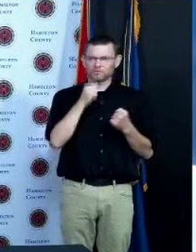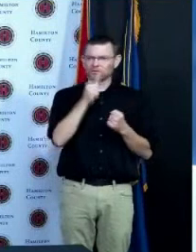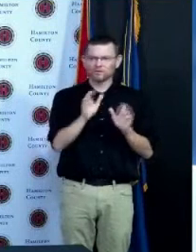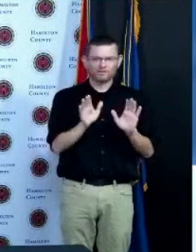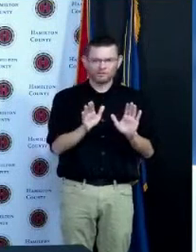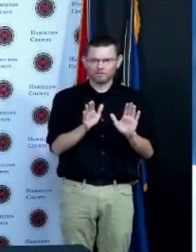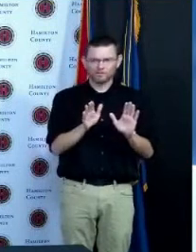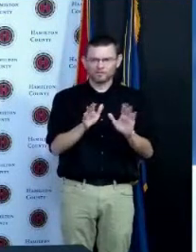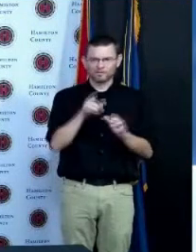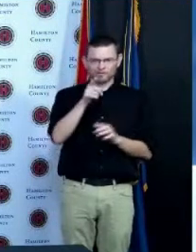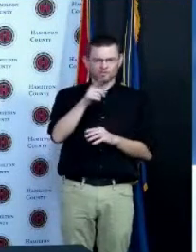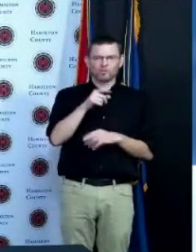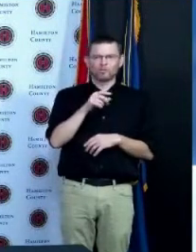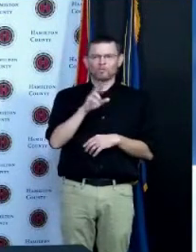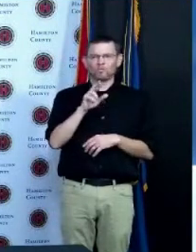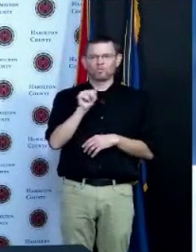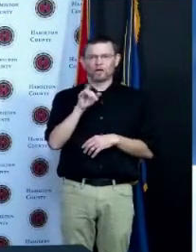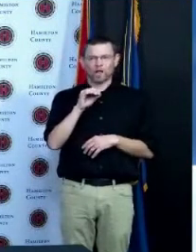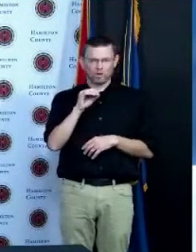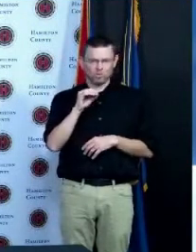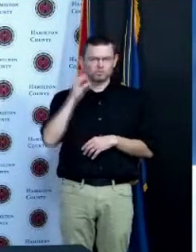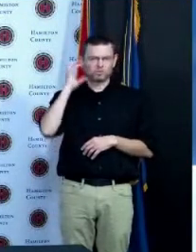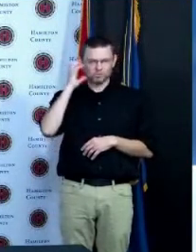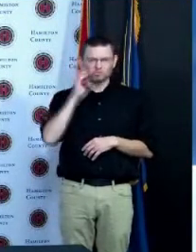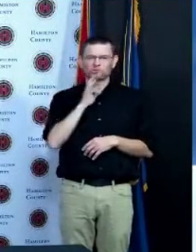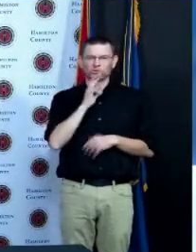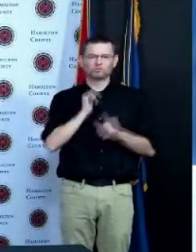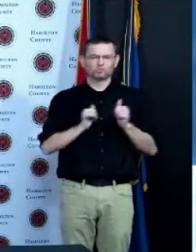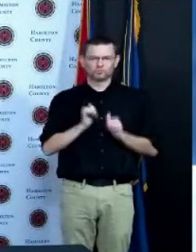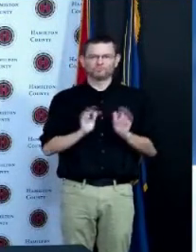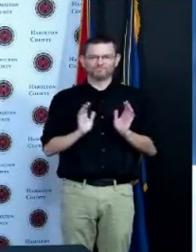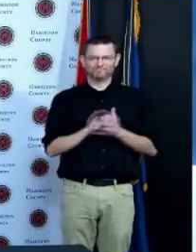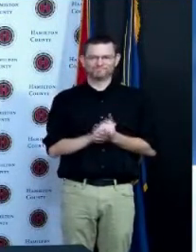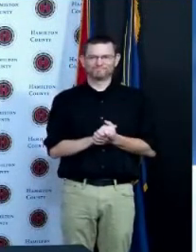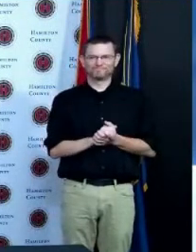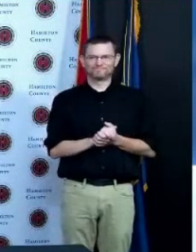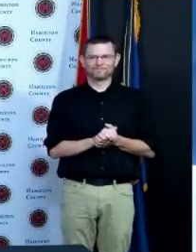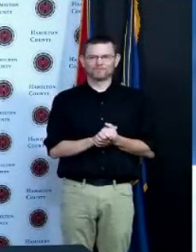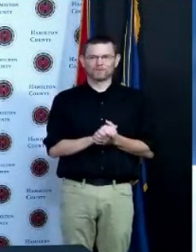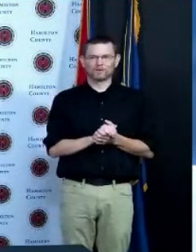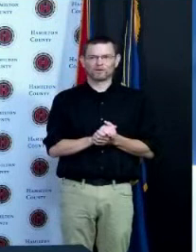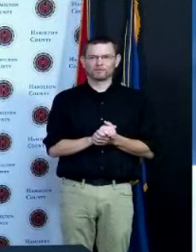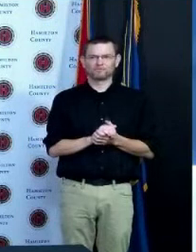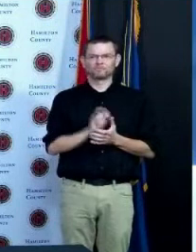was Pat Barry's death a real turning point for you well by that point I've already been vaccinated